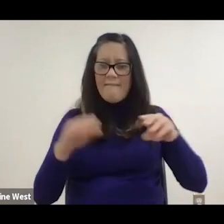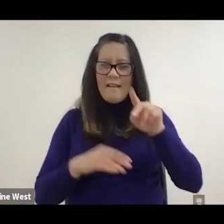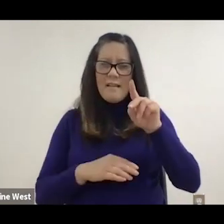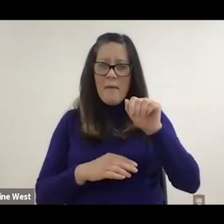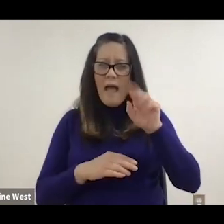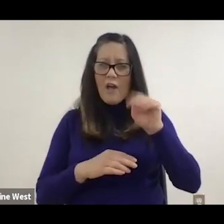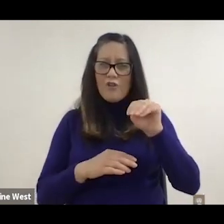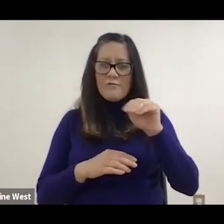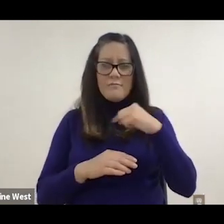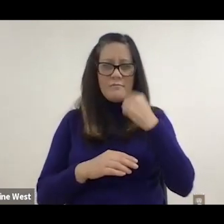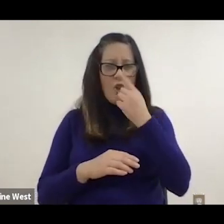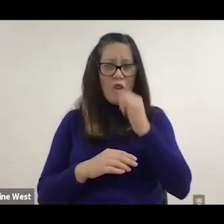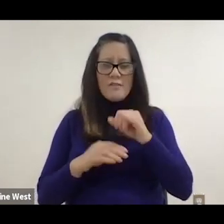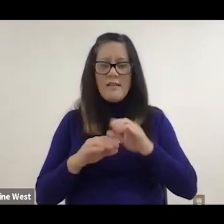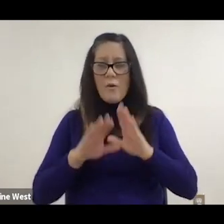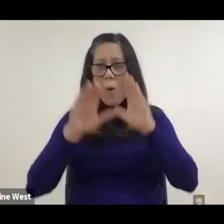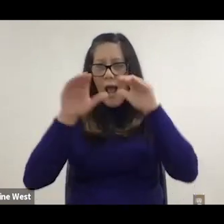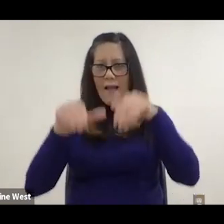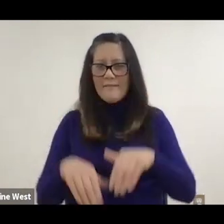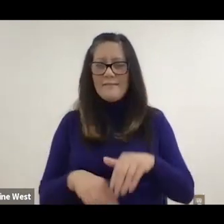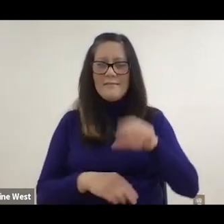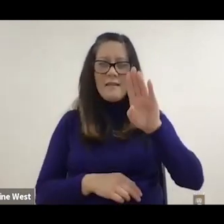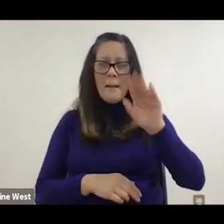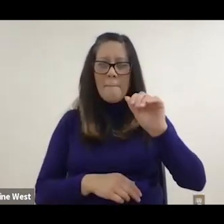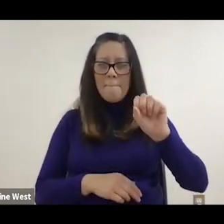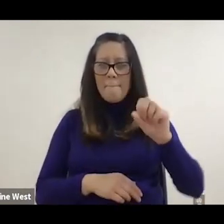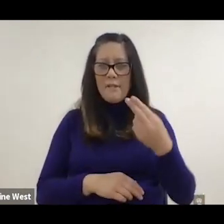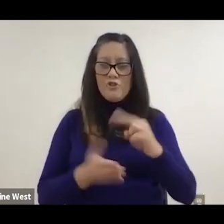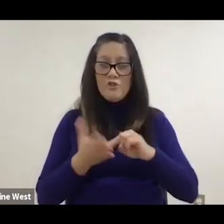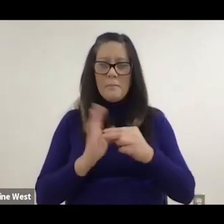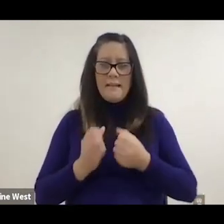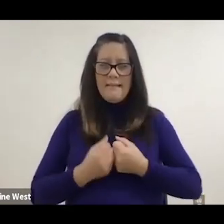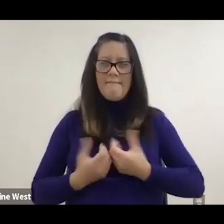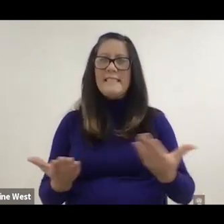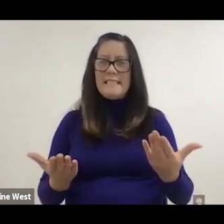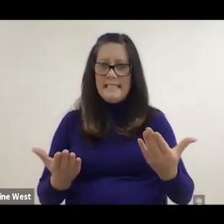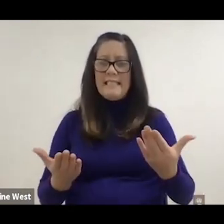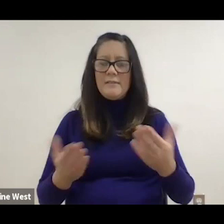looks like waves on the beach and that's you can see that's the tell